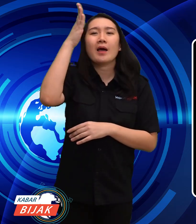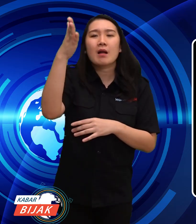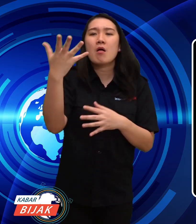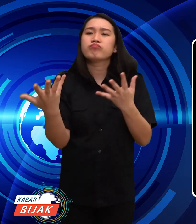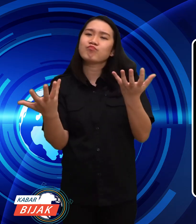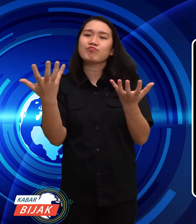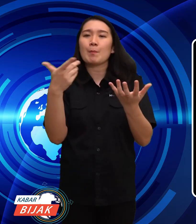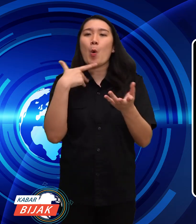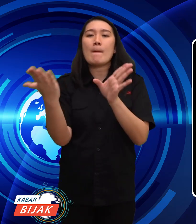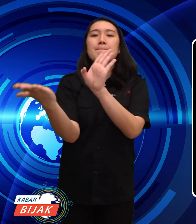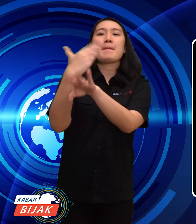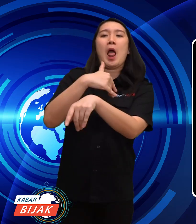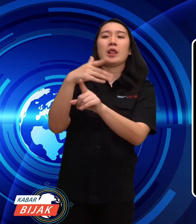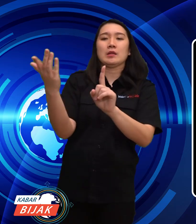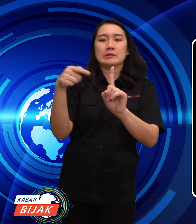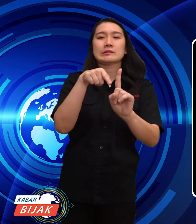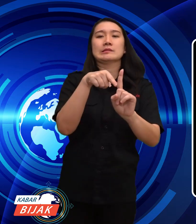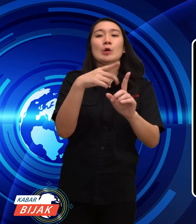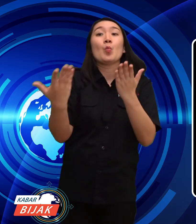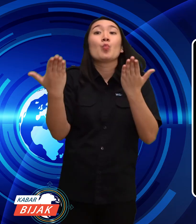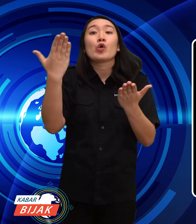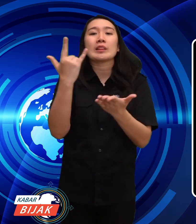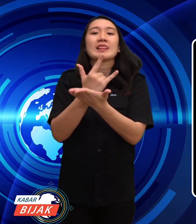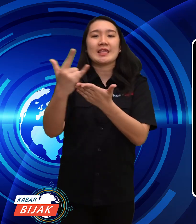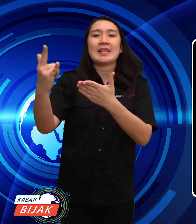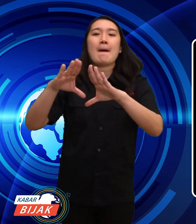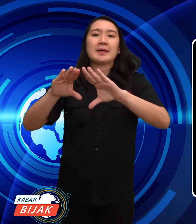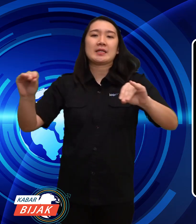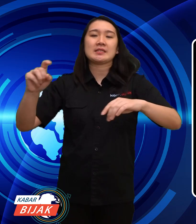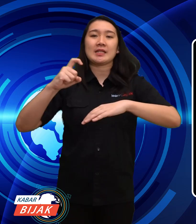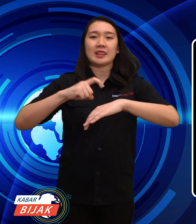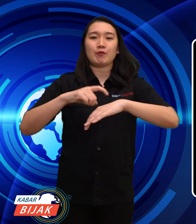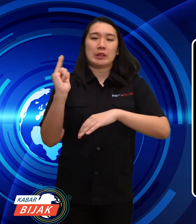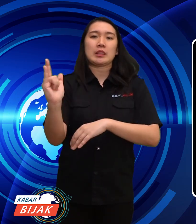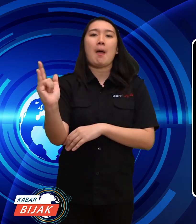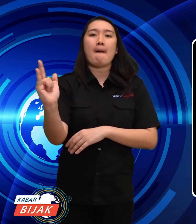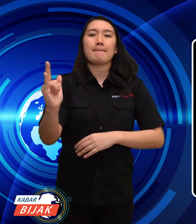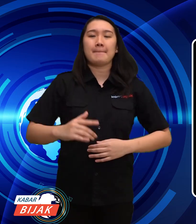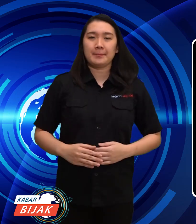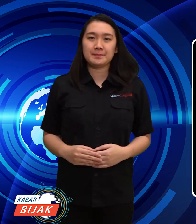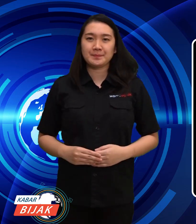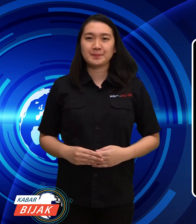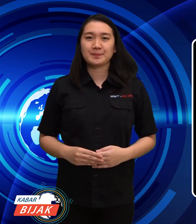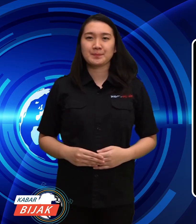Finally, Elon will consider back Halli who may still work on Twitter.